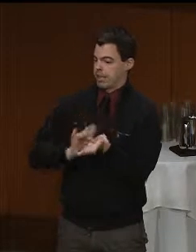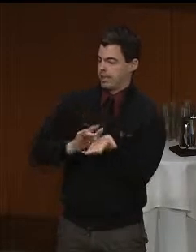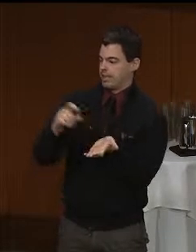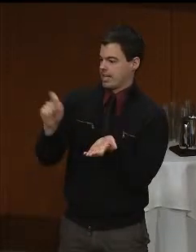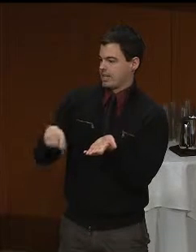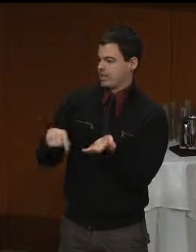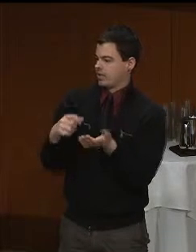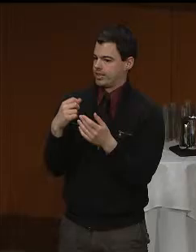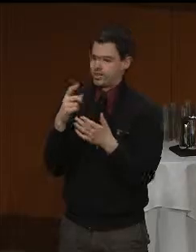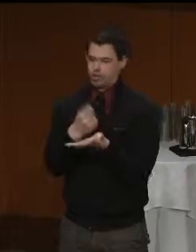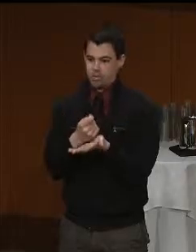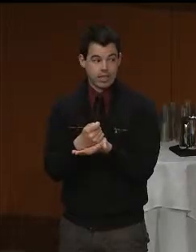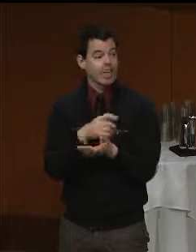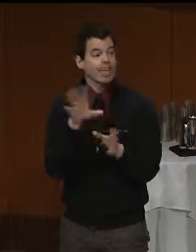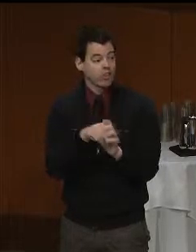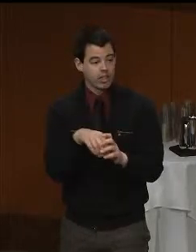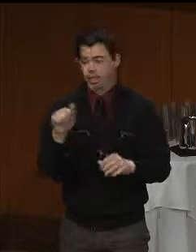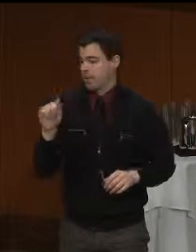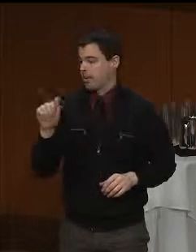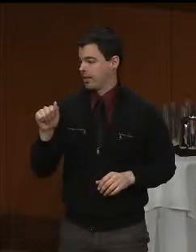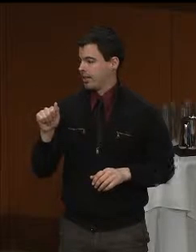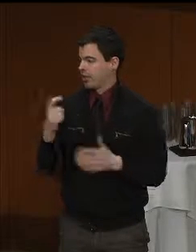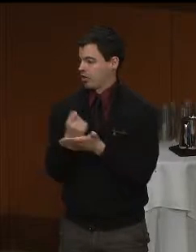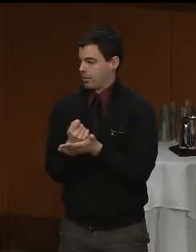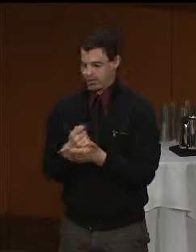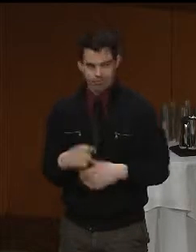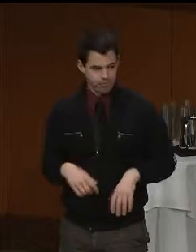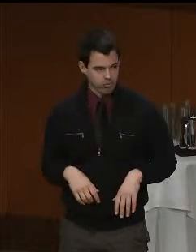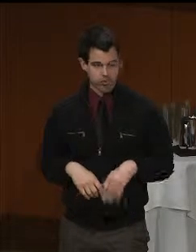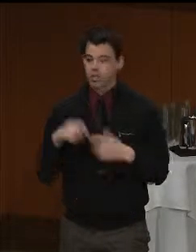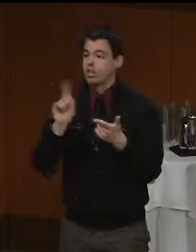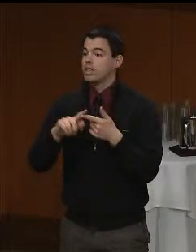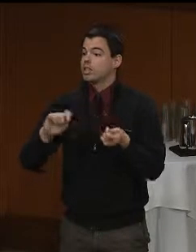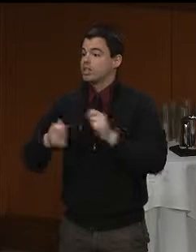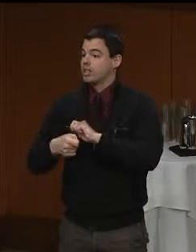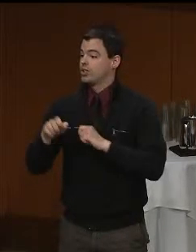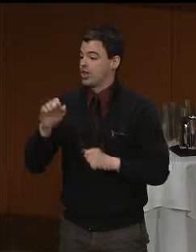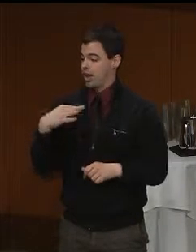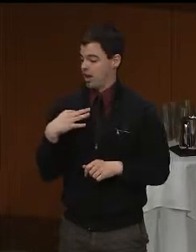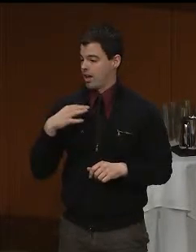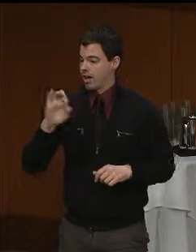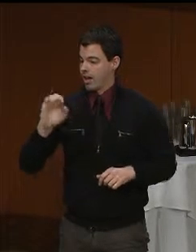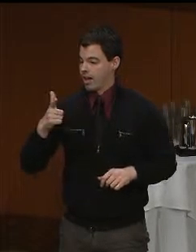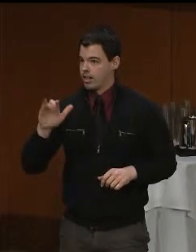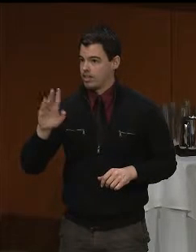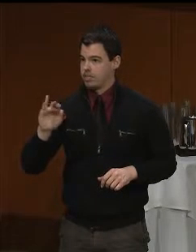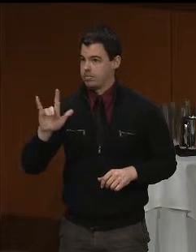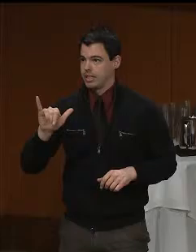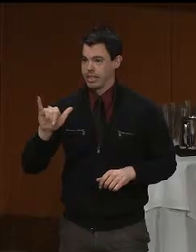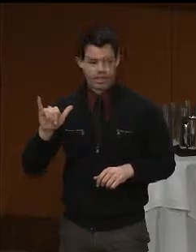ABA therapies. Changing the eligibility criteria for the Department of Developmental Services which